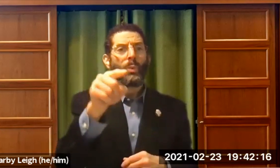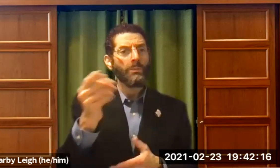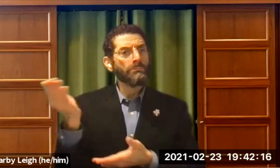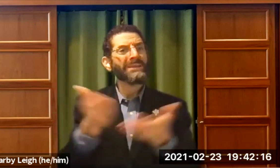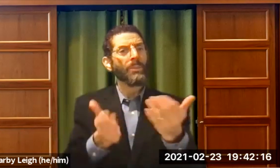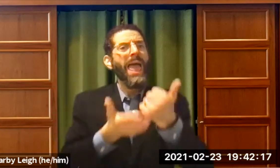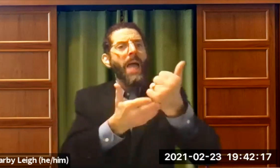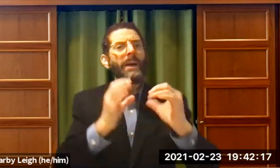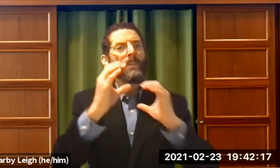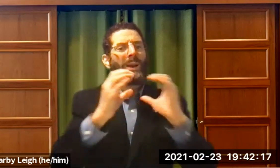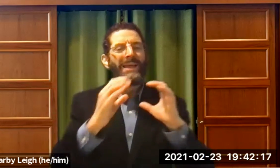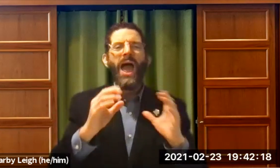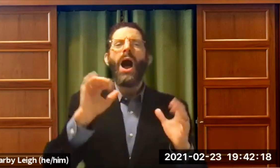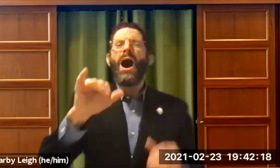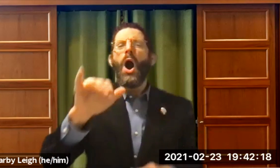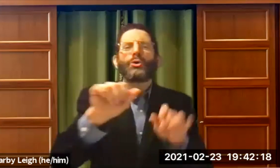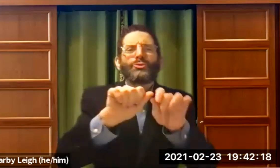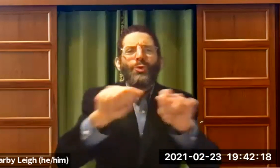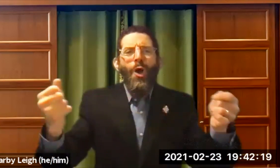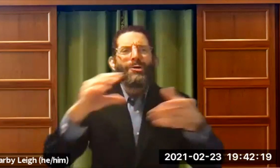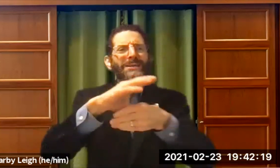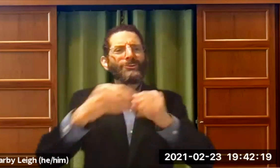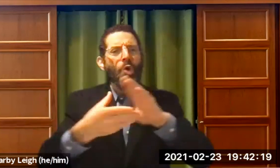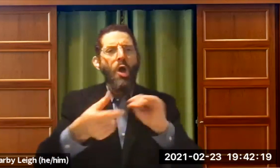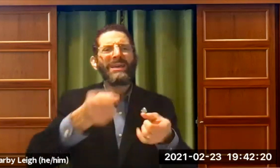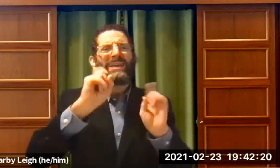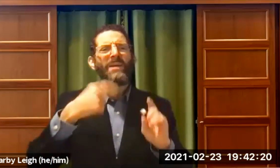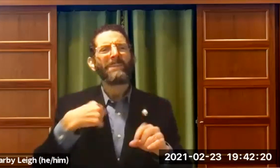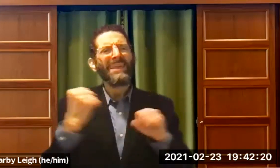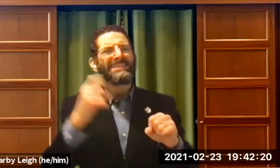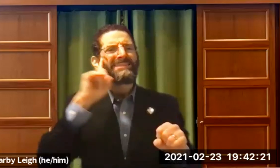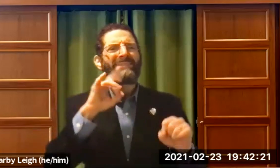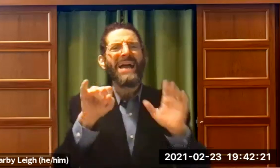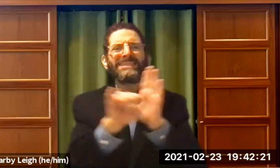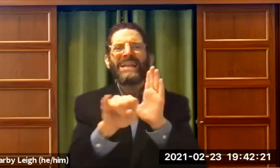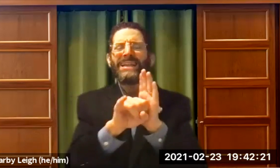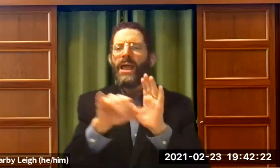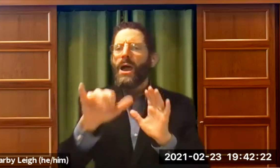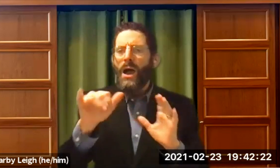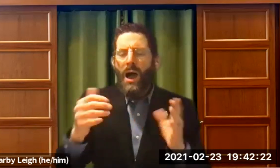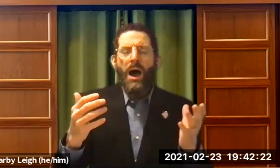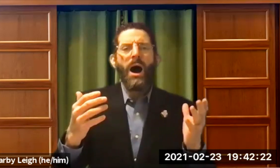Aaron was the interpreter for Moses . Aaron helped communicate to the people